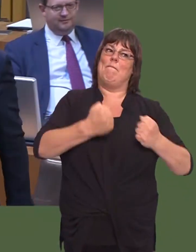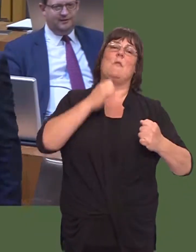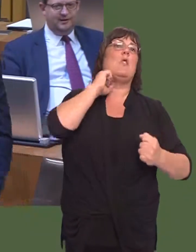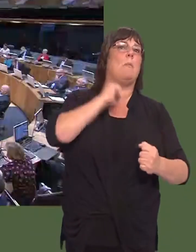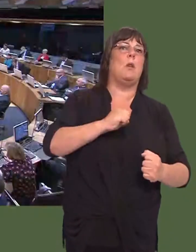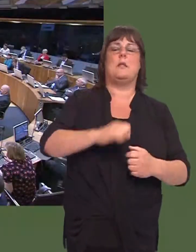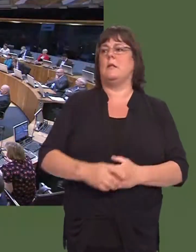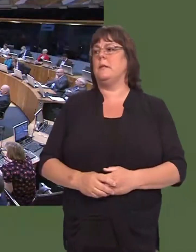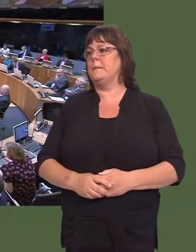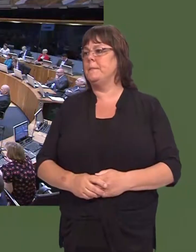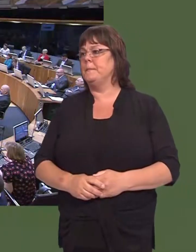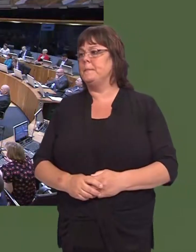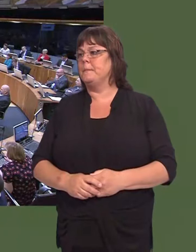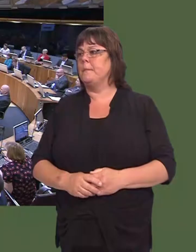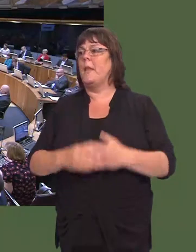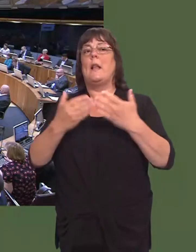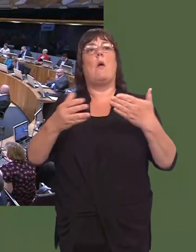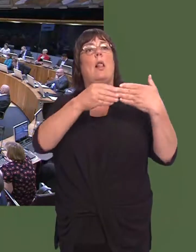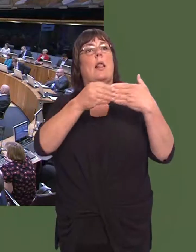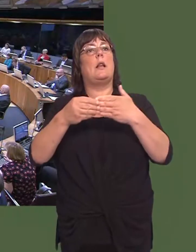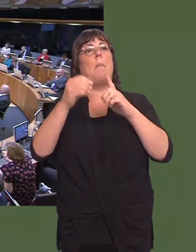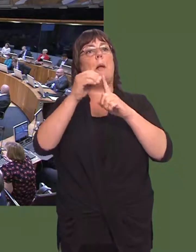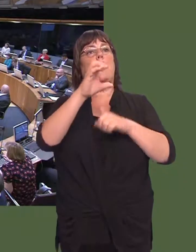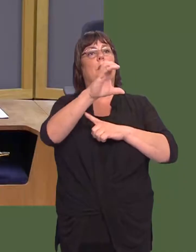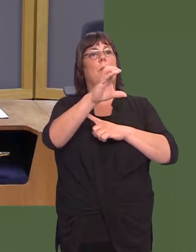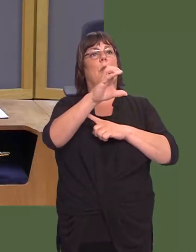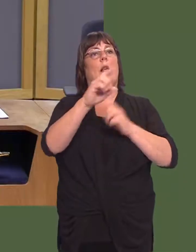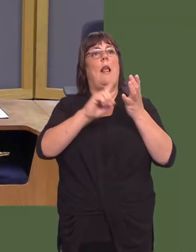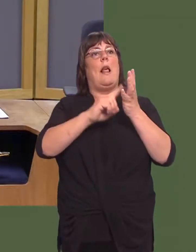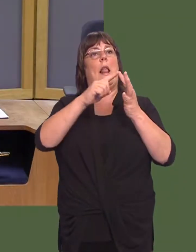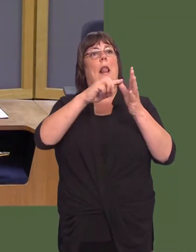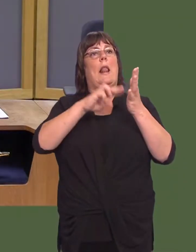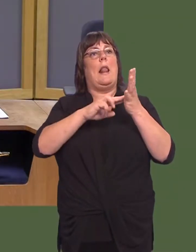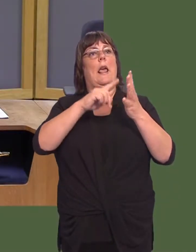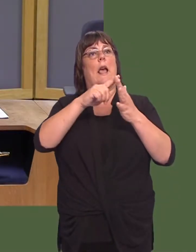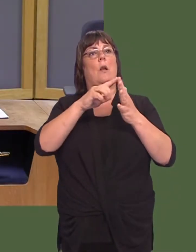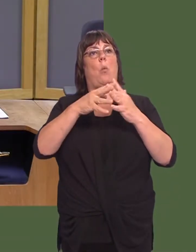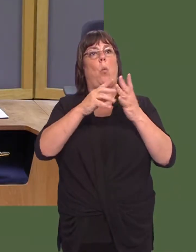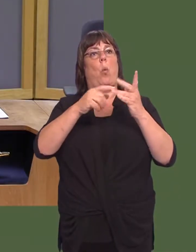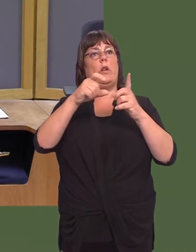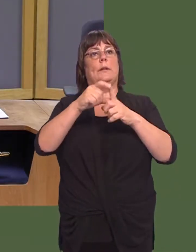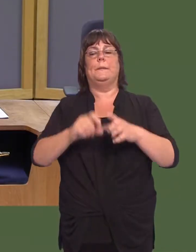Y Llywydd / The Llywydd: Arweinydd Plaid Cymru, Leanne Wood. Leanne Wood: Diolch, Llywydd.